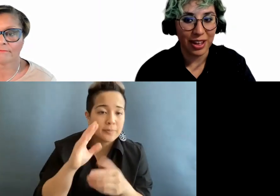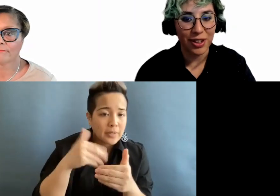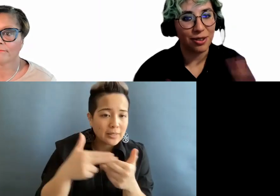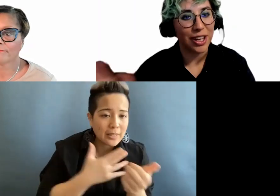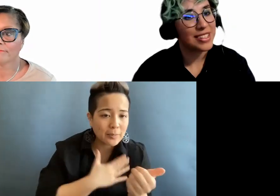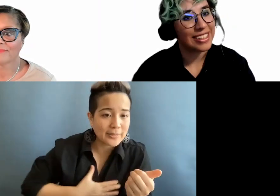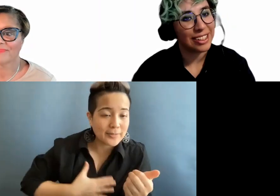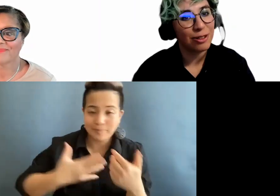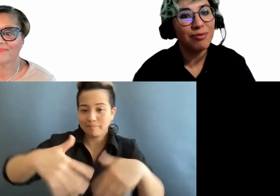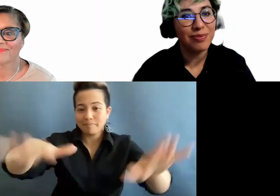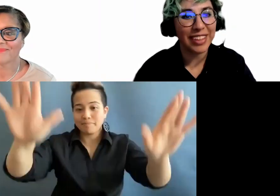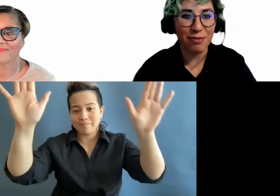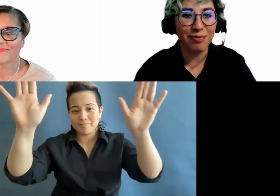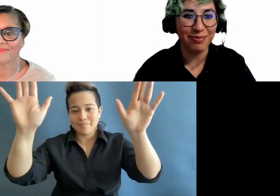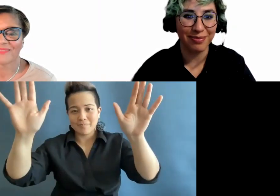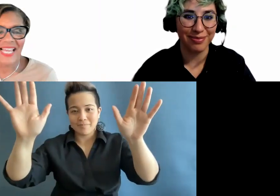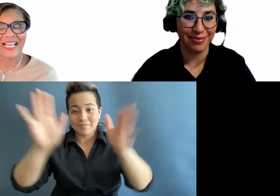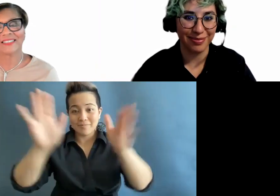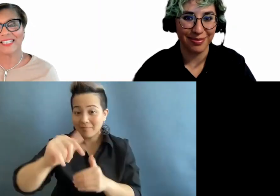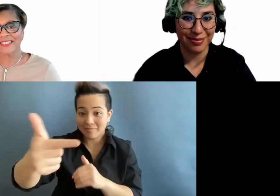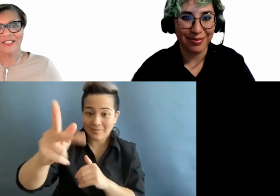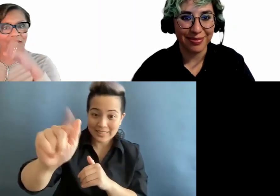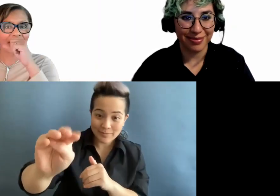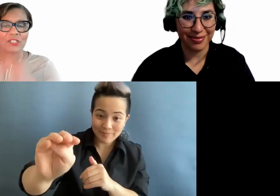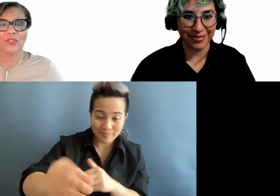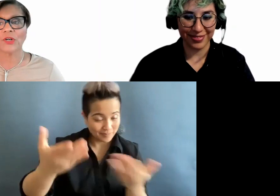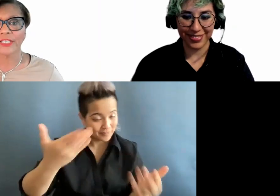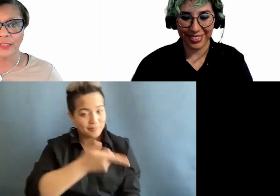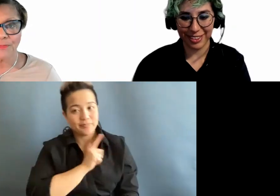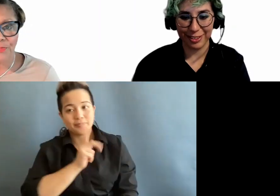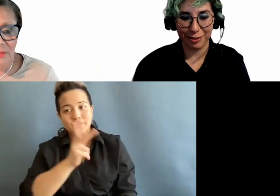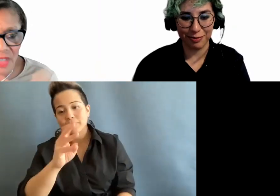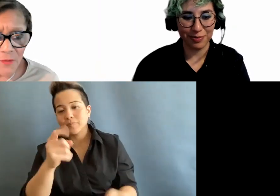And with that, we are done. Kim? >> KIM ALFONSO: Yes. So as I mentioned earlier,